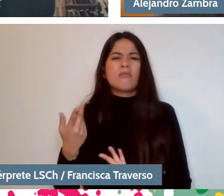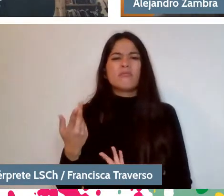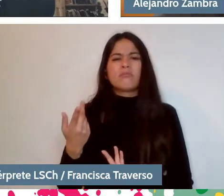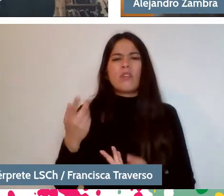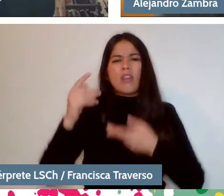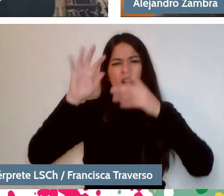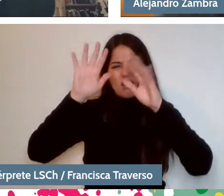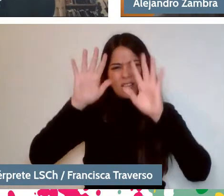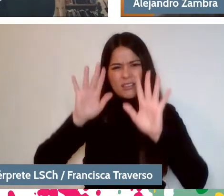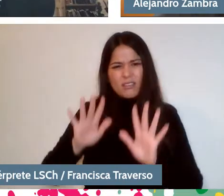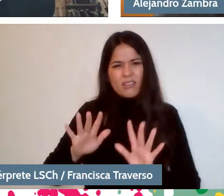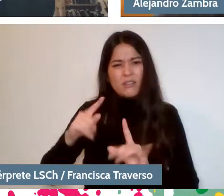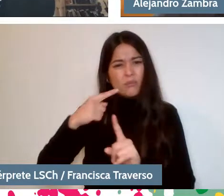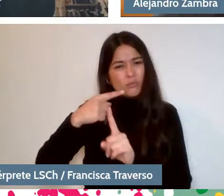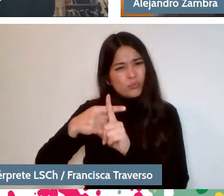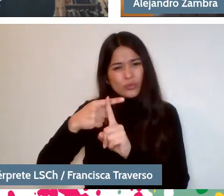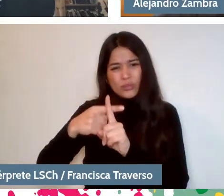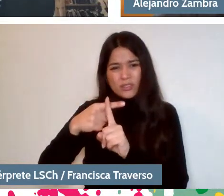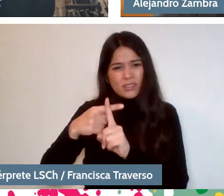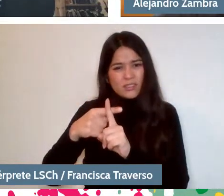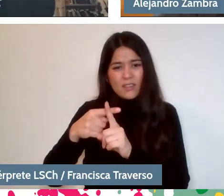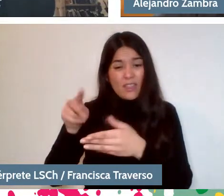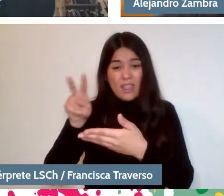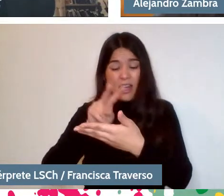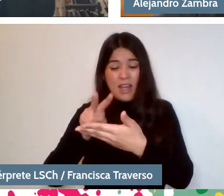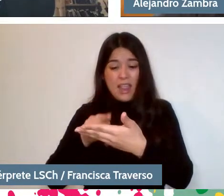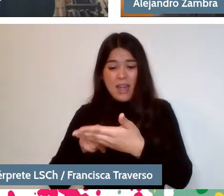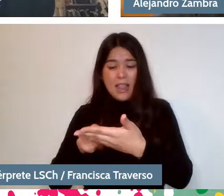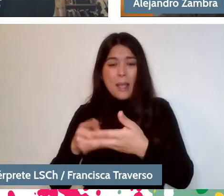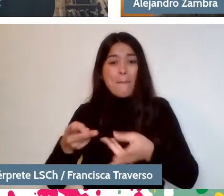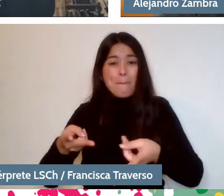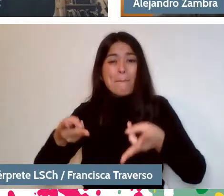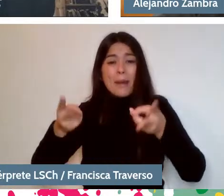of literature in itself is that it allows us to talk about many things at the same time.